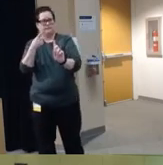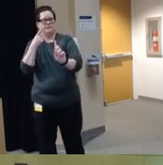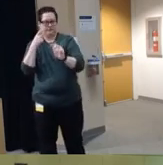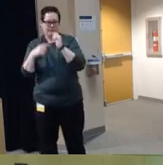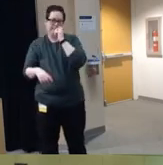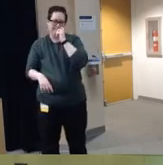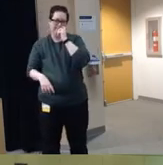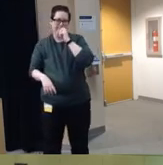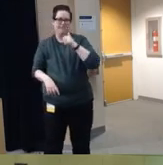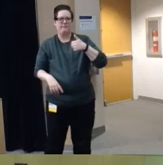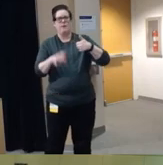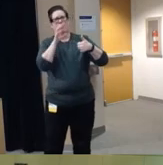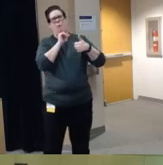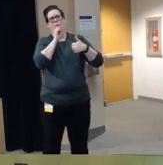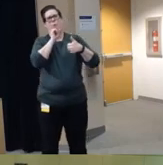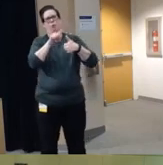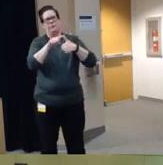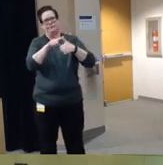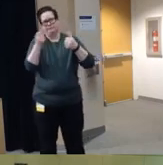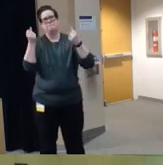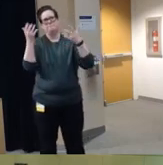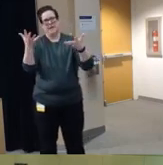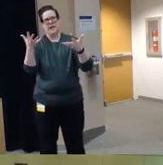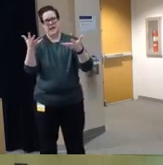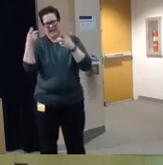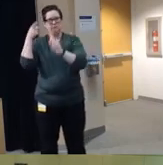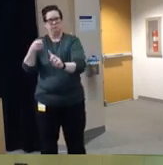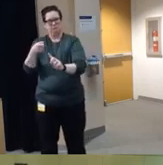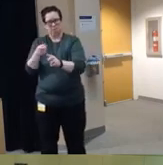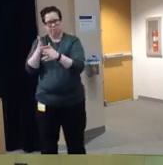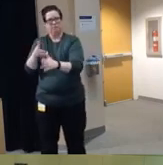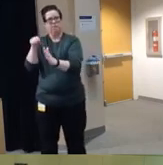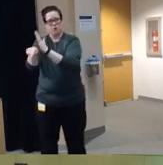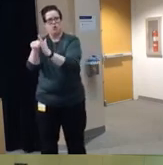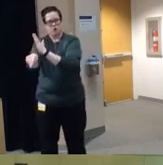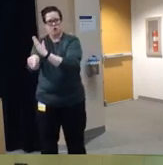quite a few homicides um on almost a third of the deaths were suicides um and we also